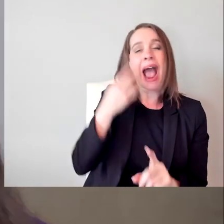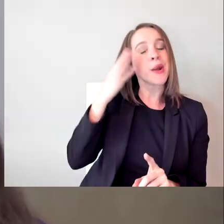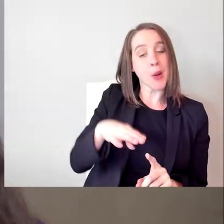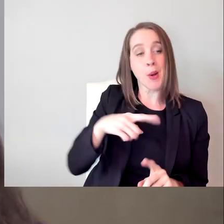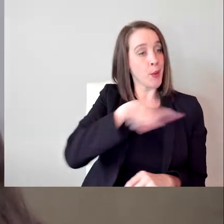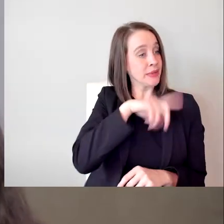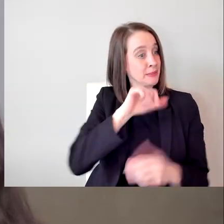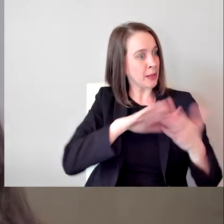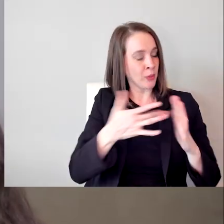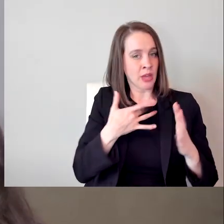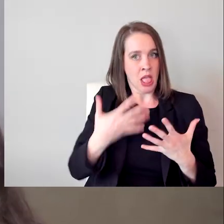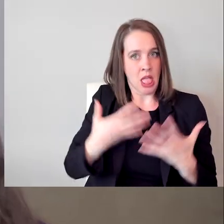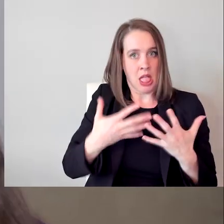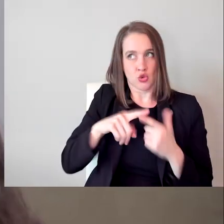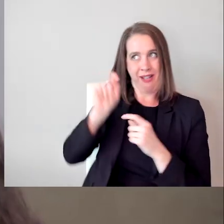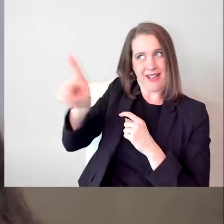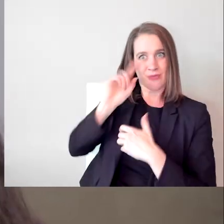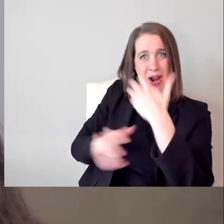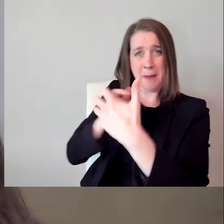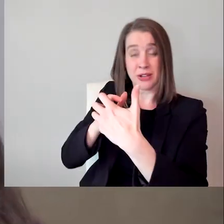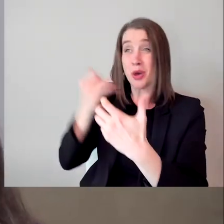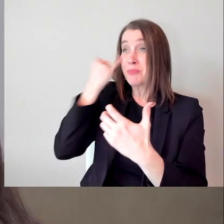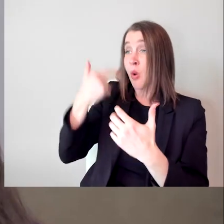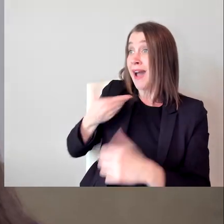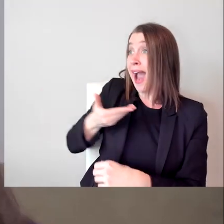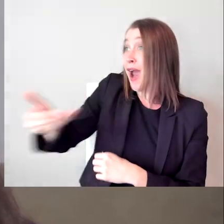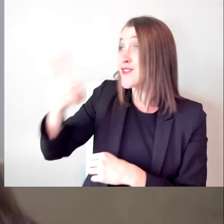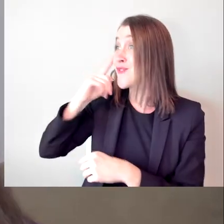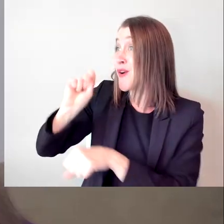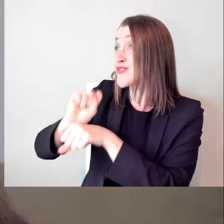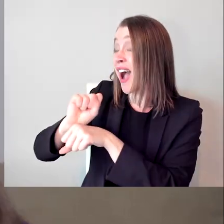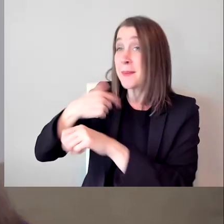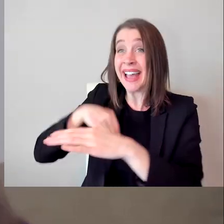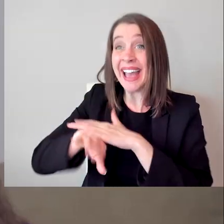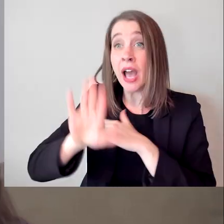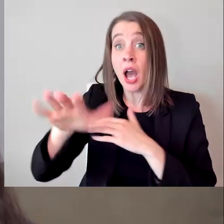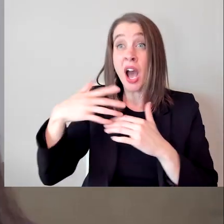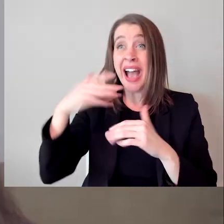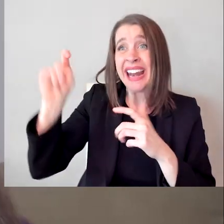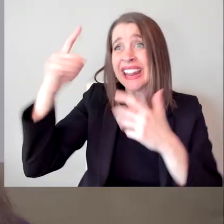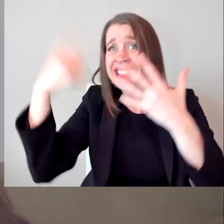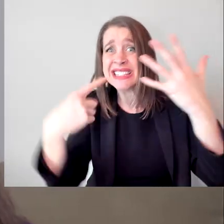You finally make it through the door, and the last thing you want to do is be a burden, delay any shooting.